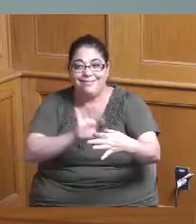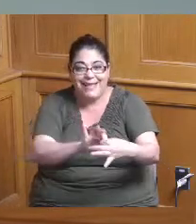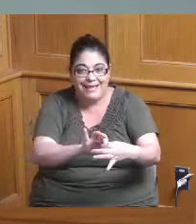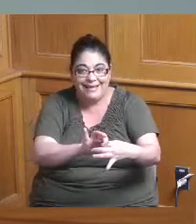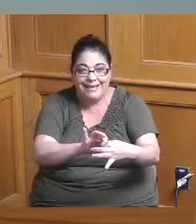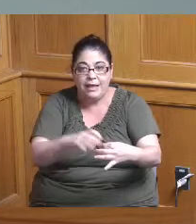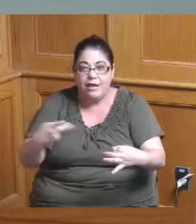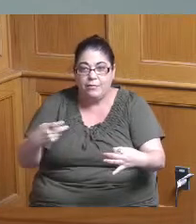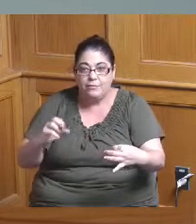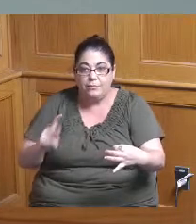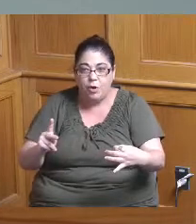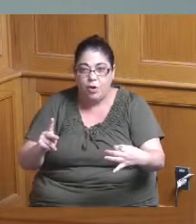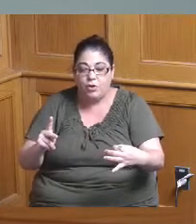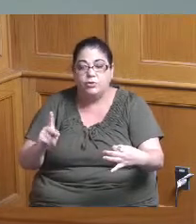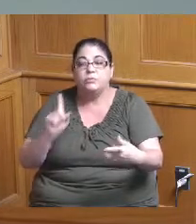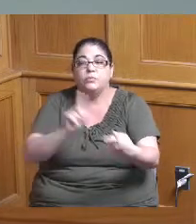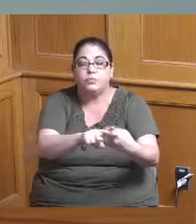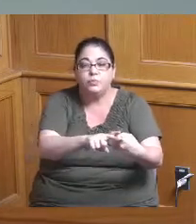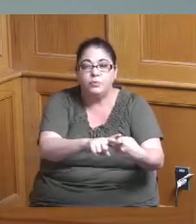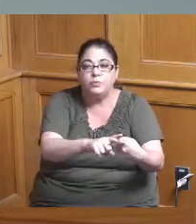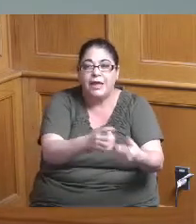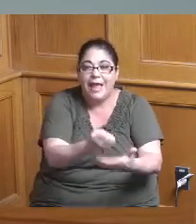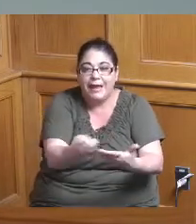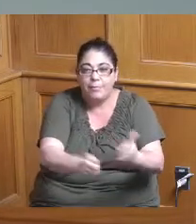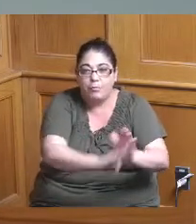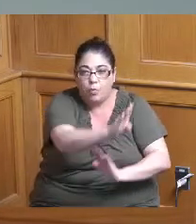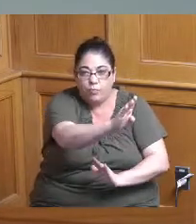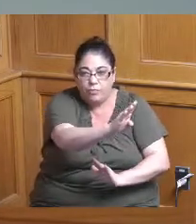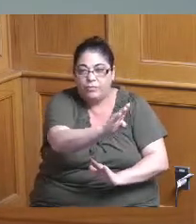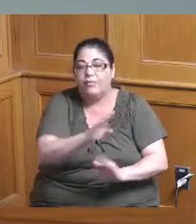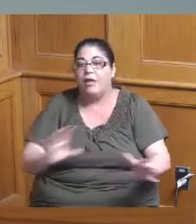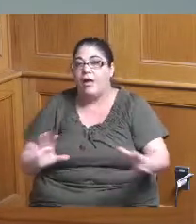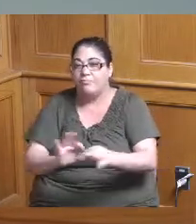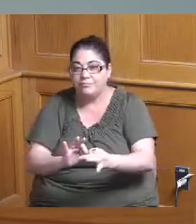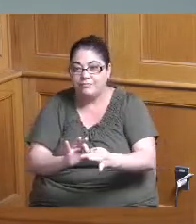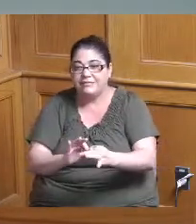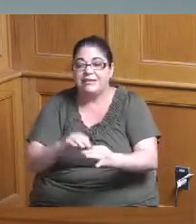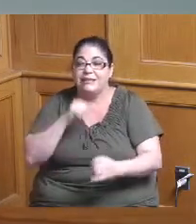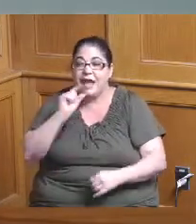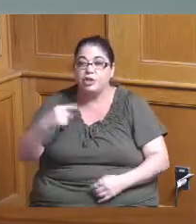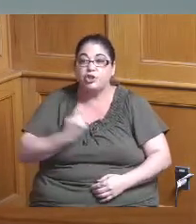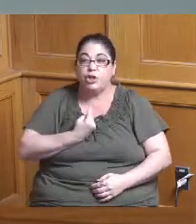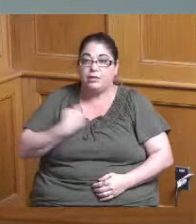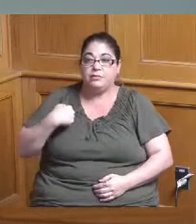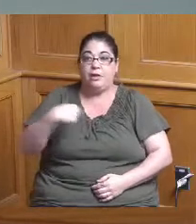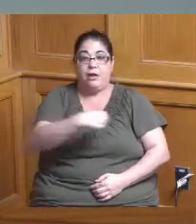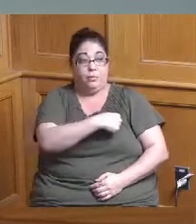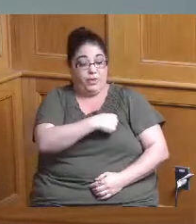projects to economic development etc that's not just our desire but there are some Ohio